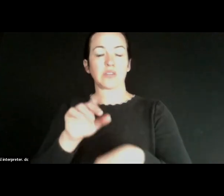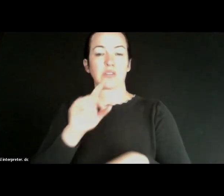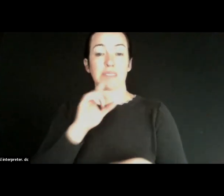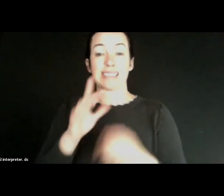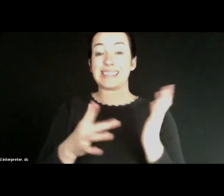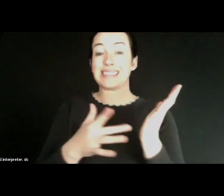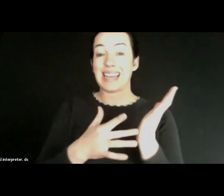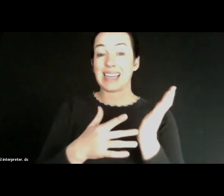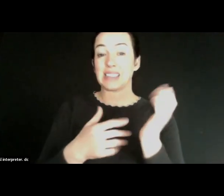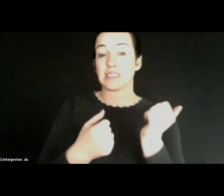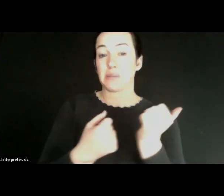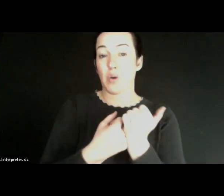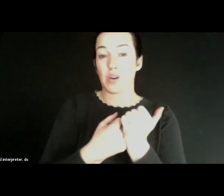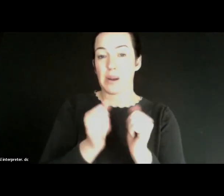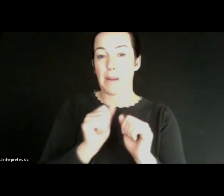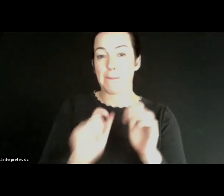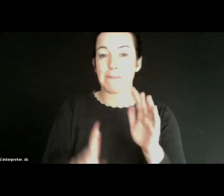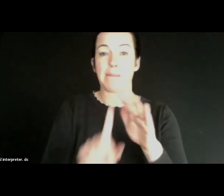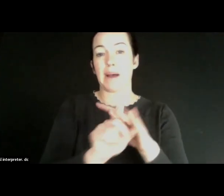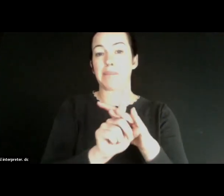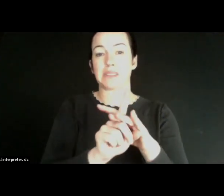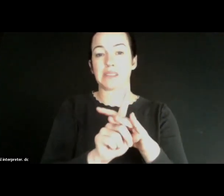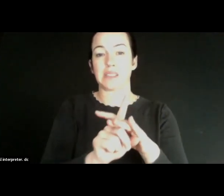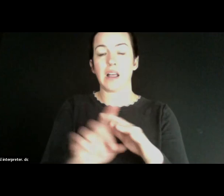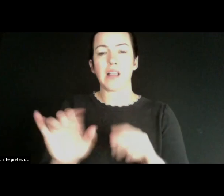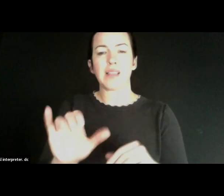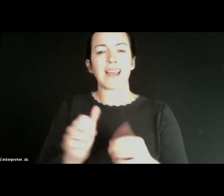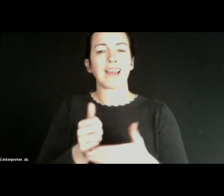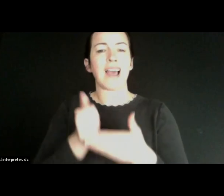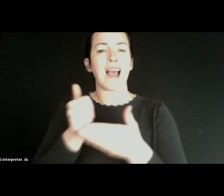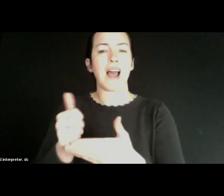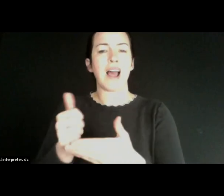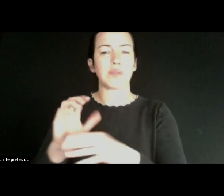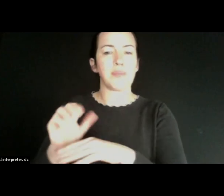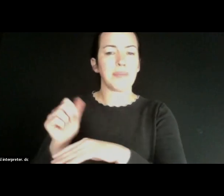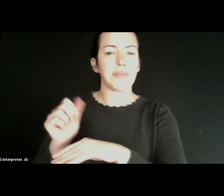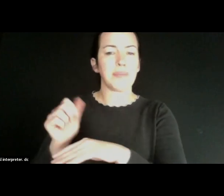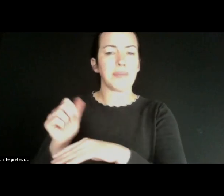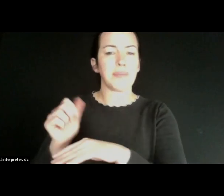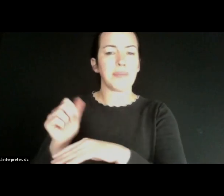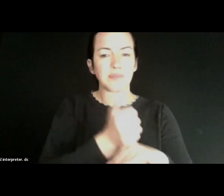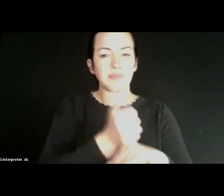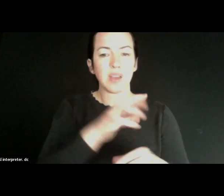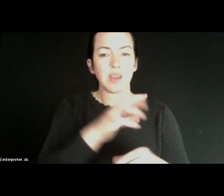pop upstand we kind of help coordinate and implement those in community settings in